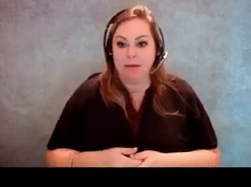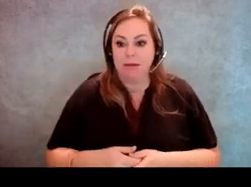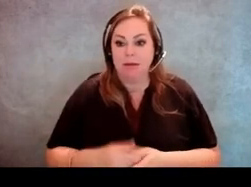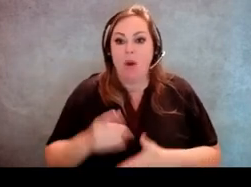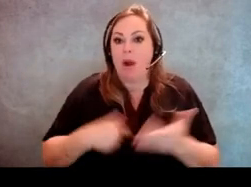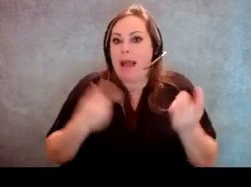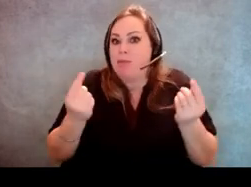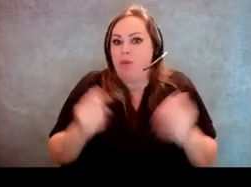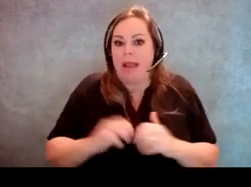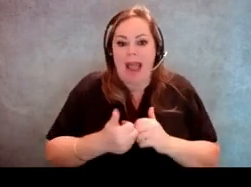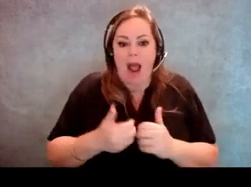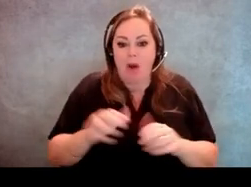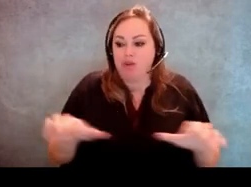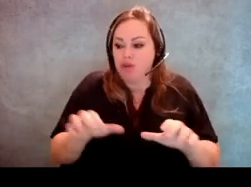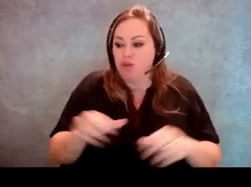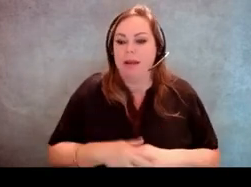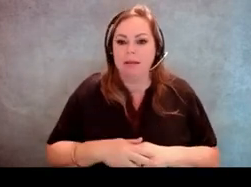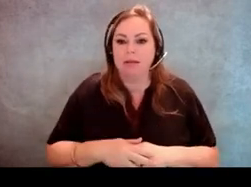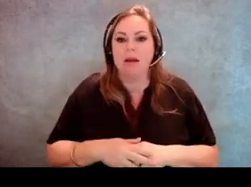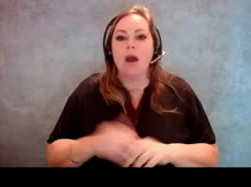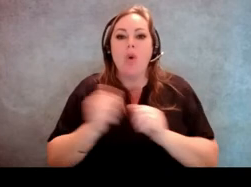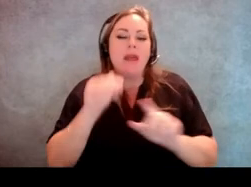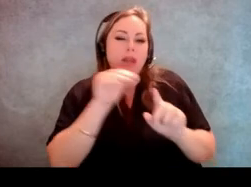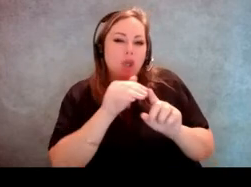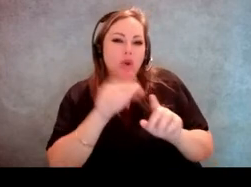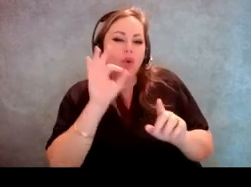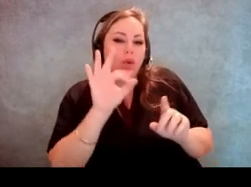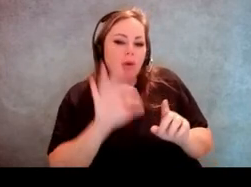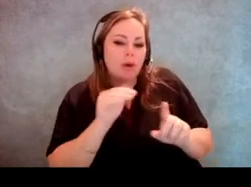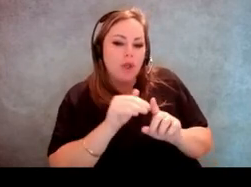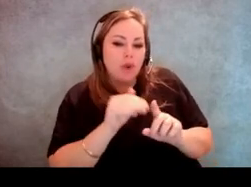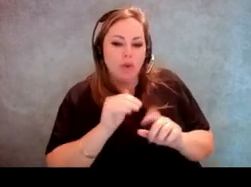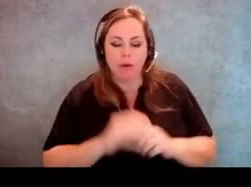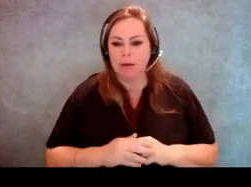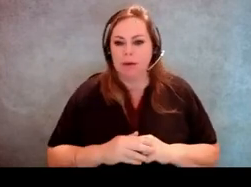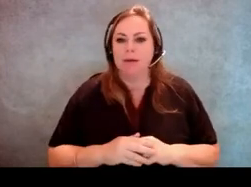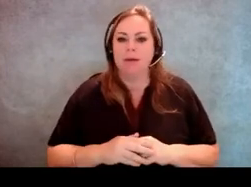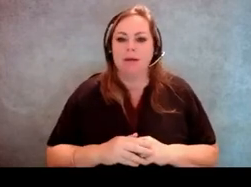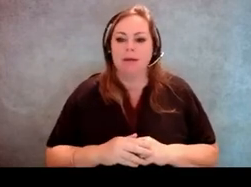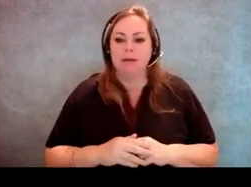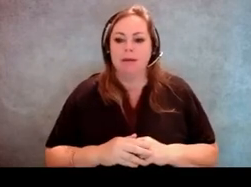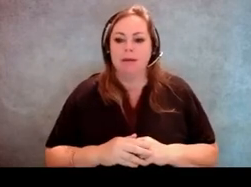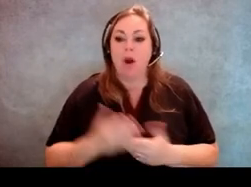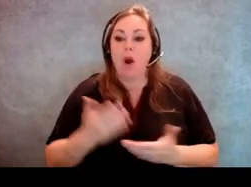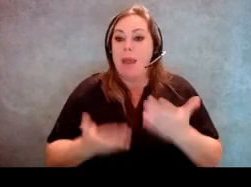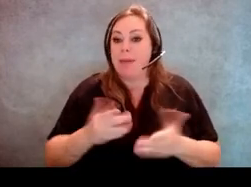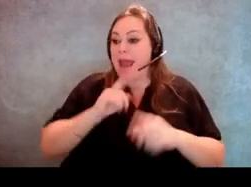and how to do things by cuing me, by giving me cues, or I may answer questions for someone